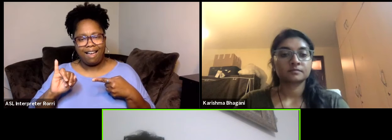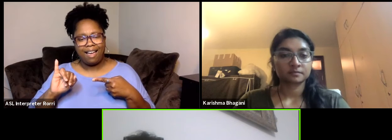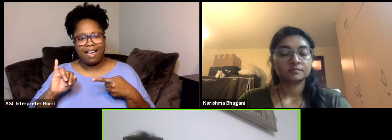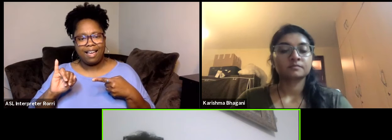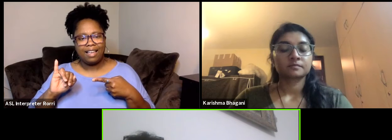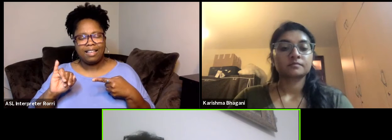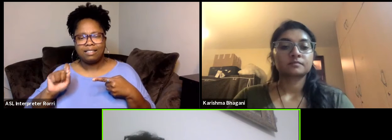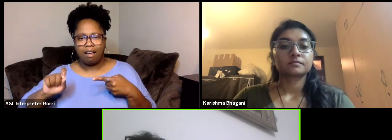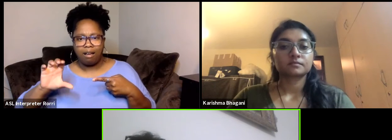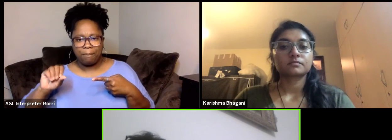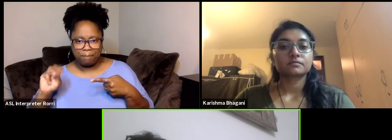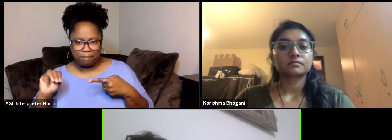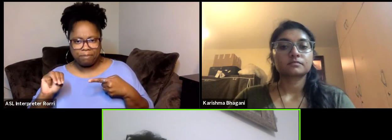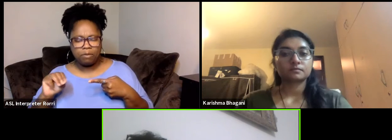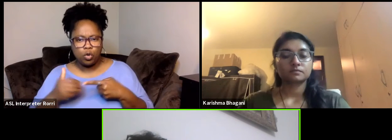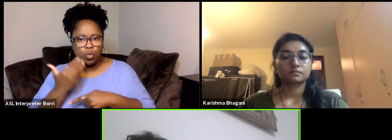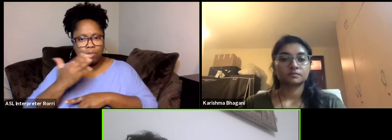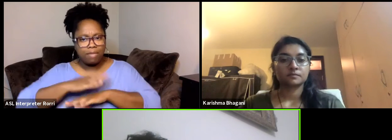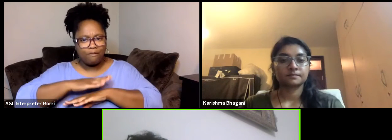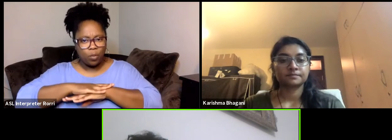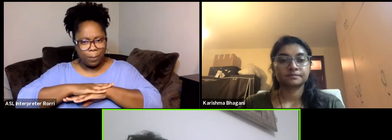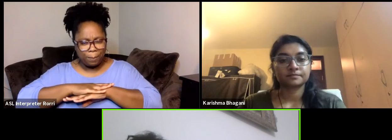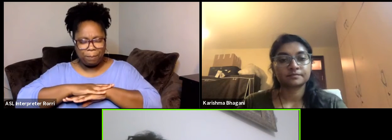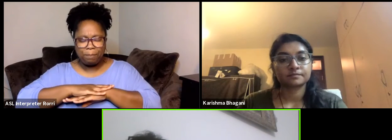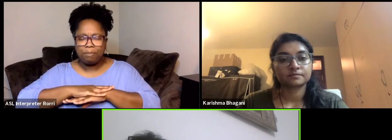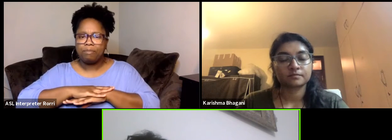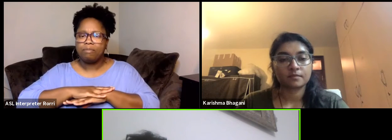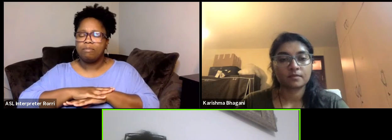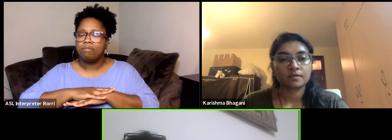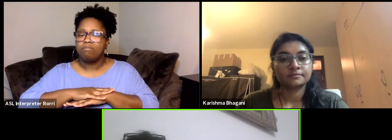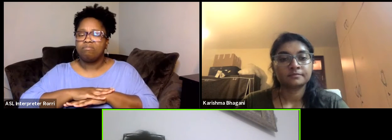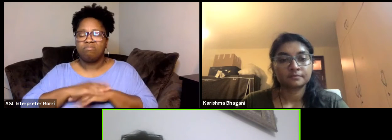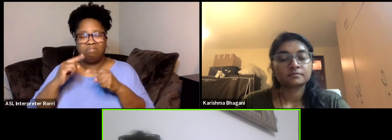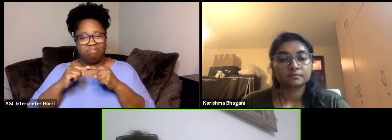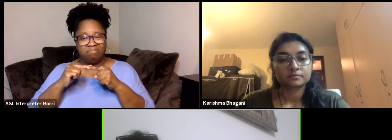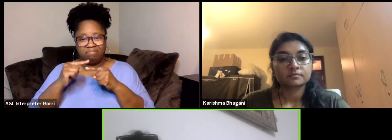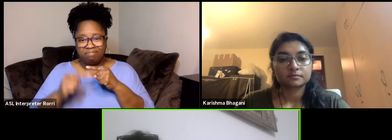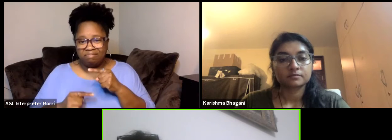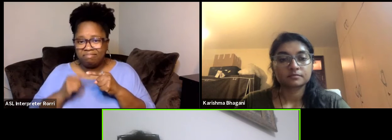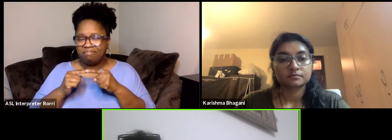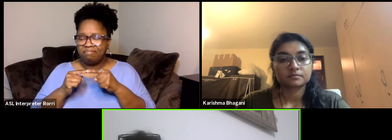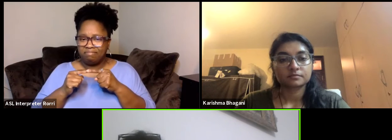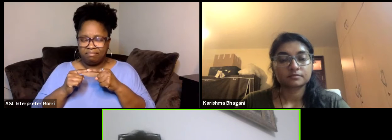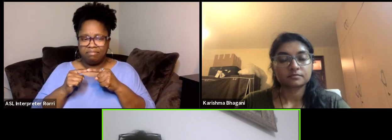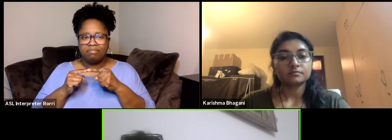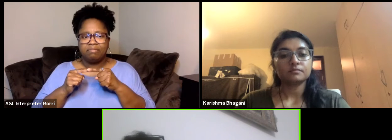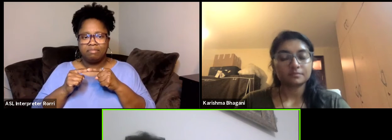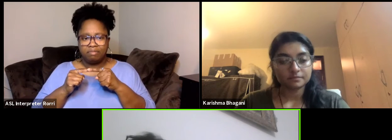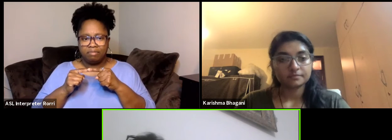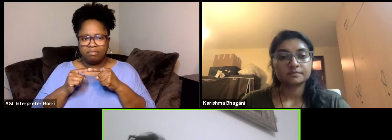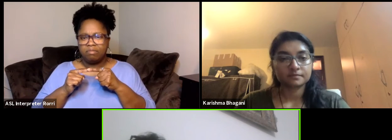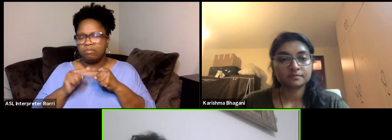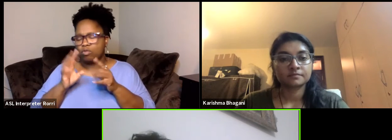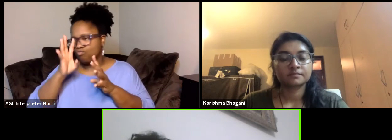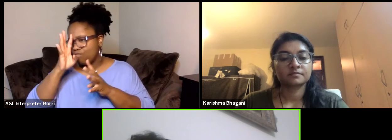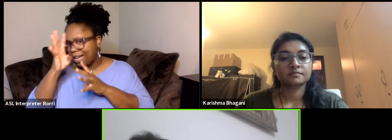which is a platform that connect all year long the culture creative, whether it is independent